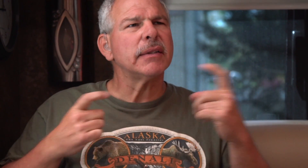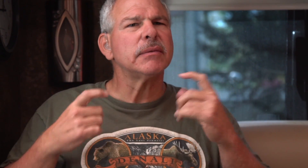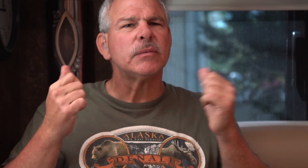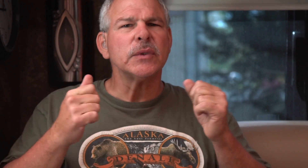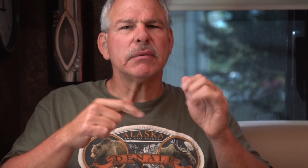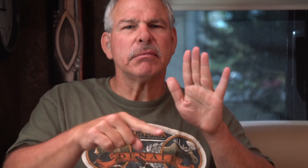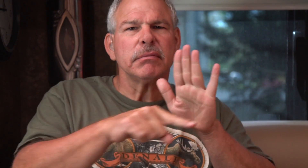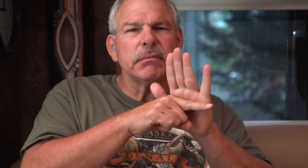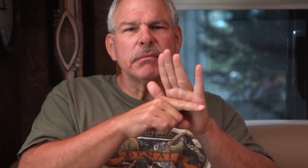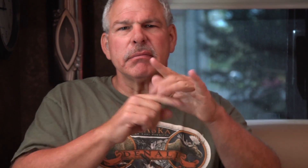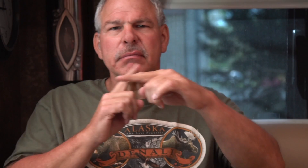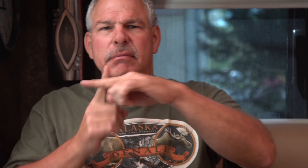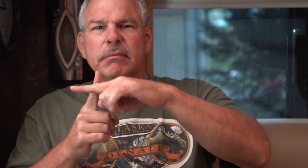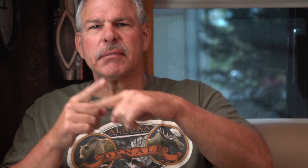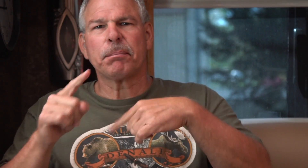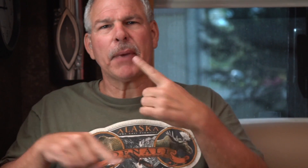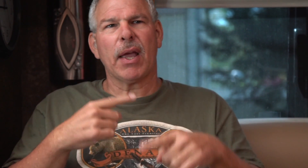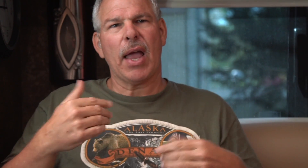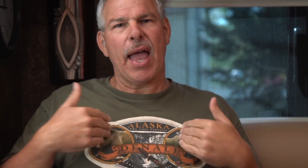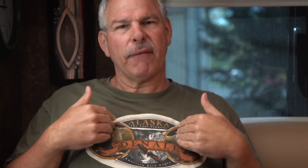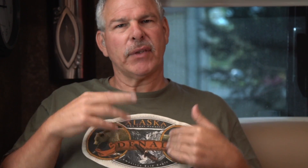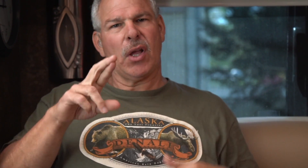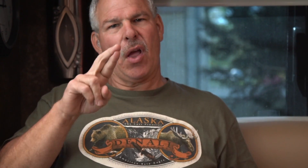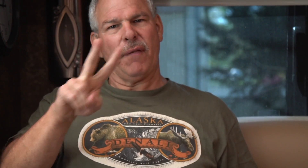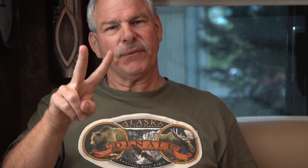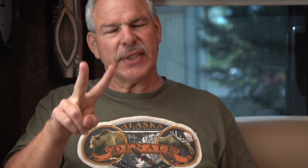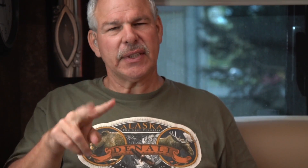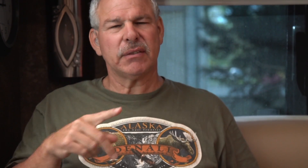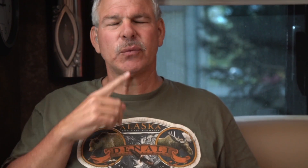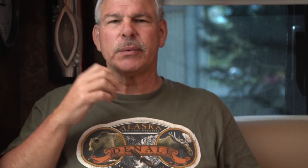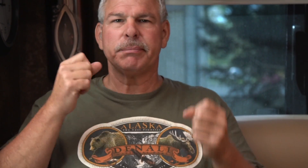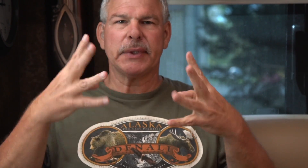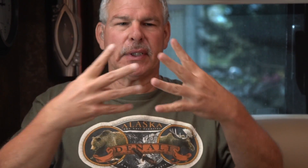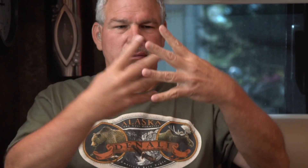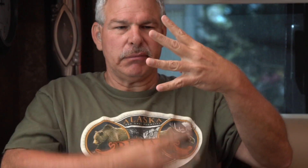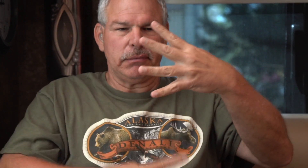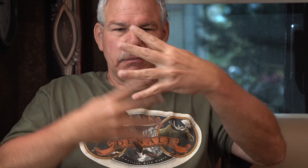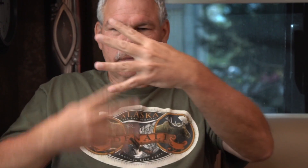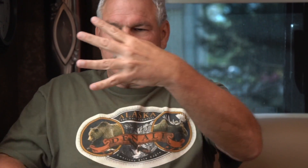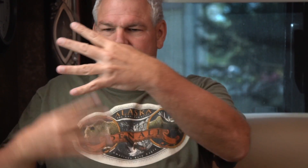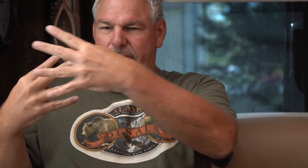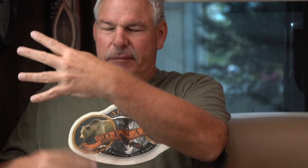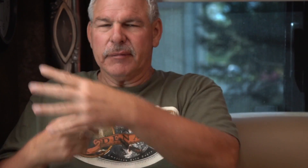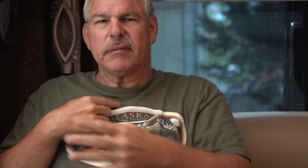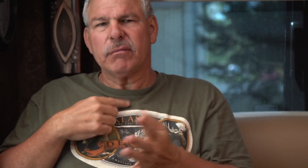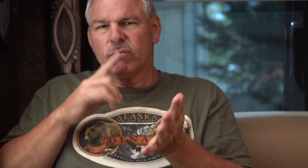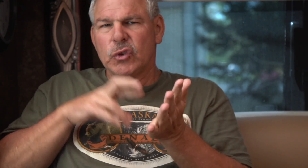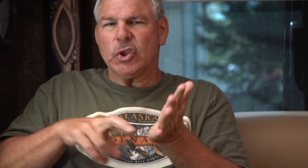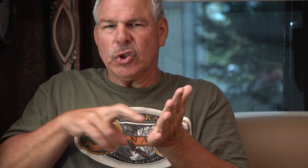Many people ask us what the pros and cons about having a RV. Really, there's many of them.